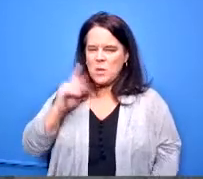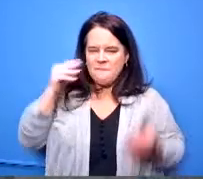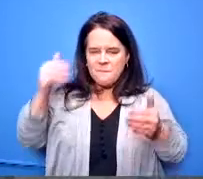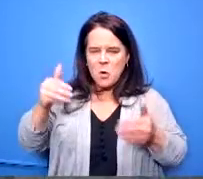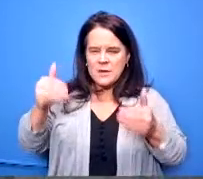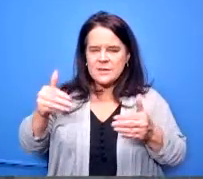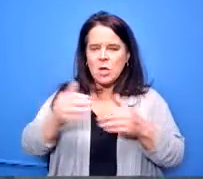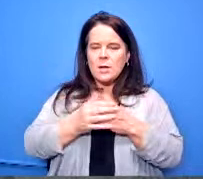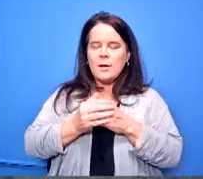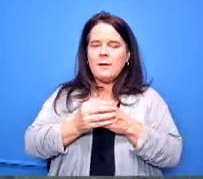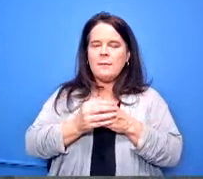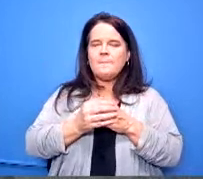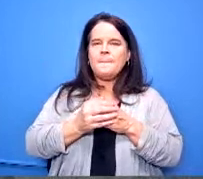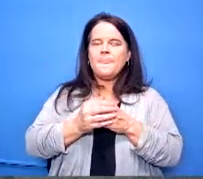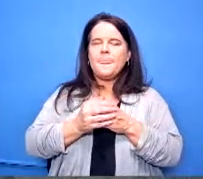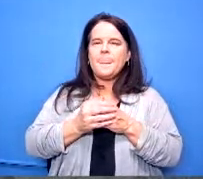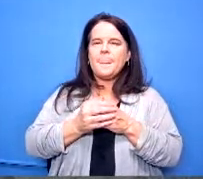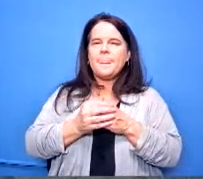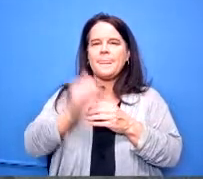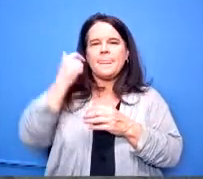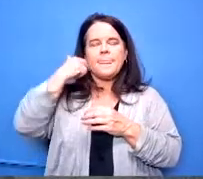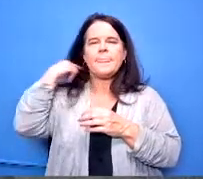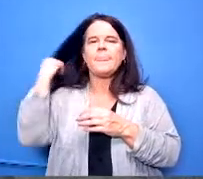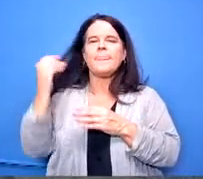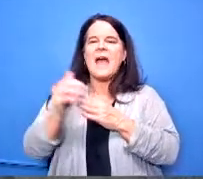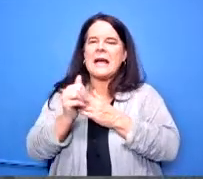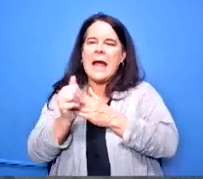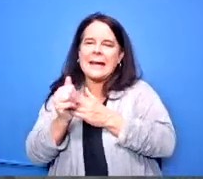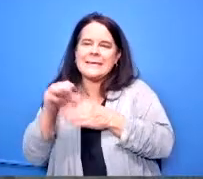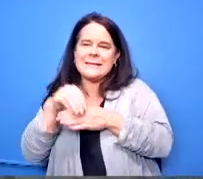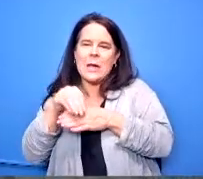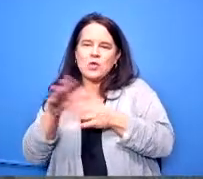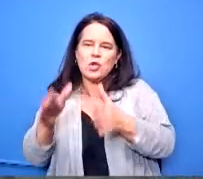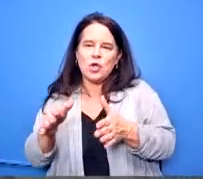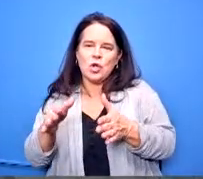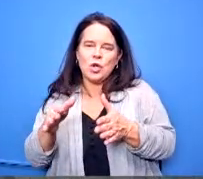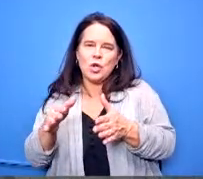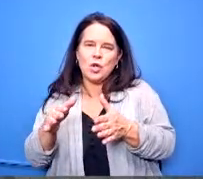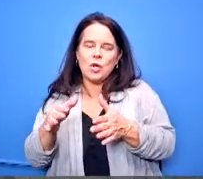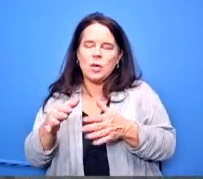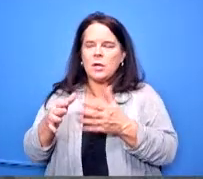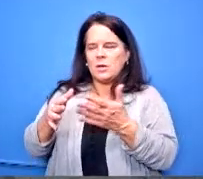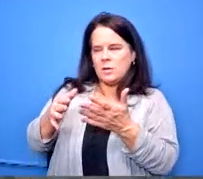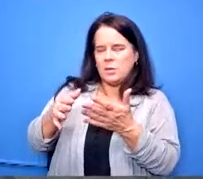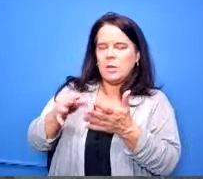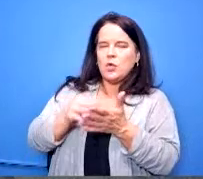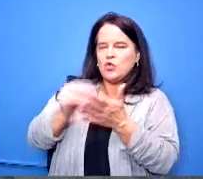counselor piece of it and a lot of our students making sure that students have ample time with